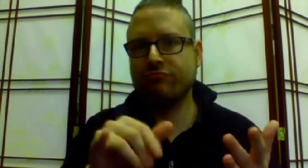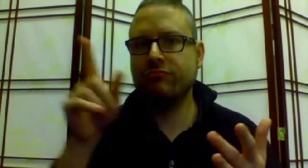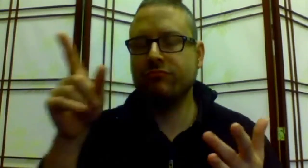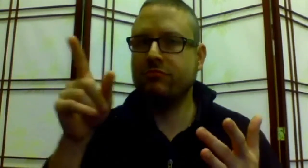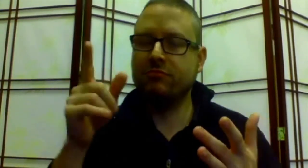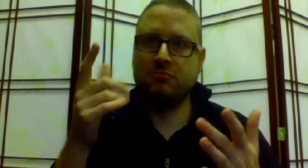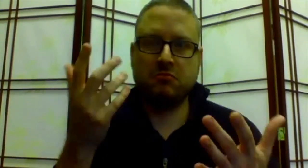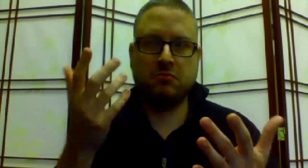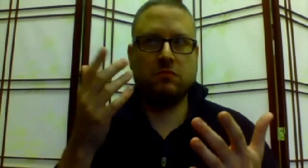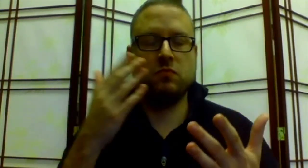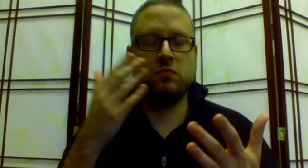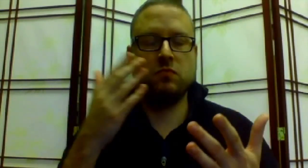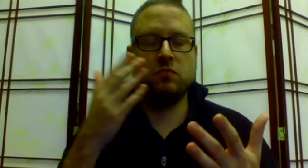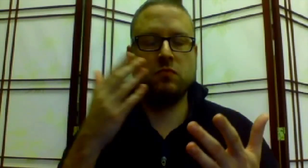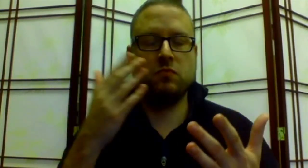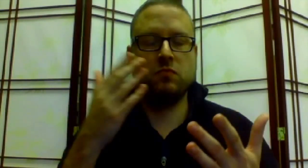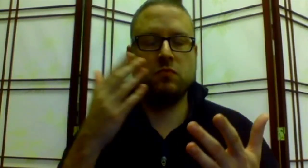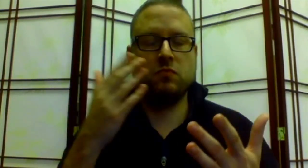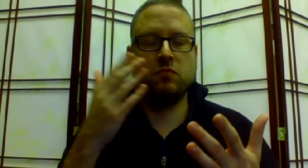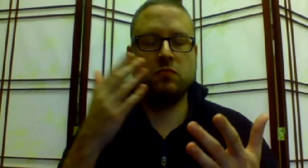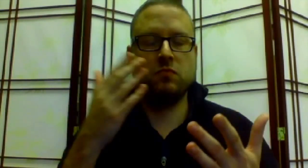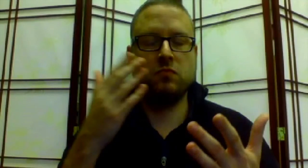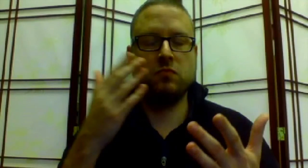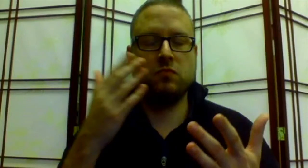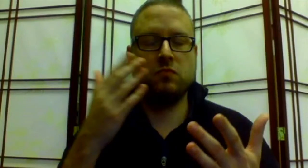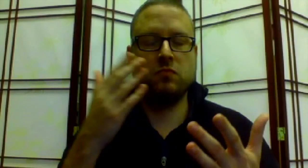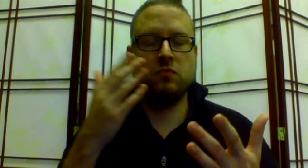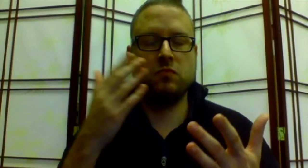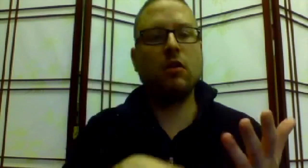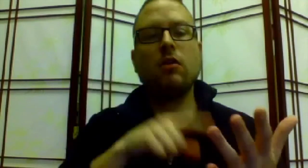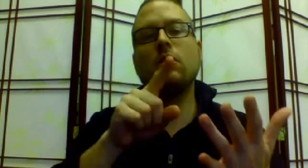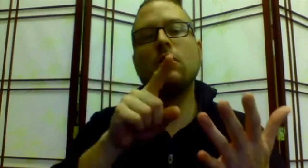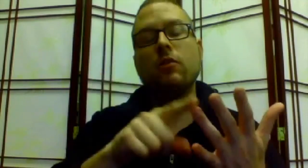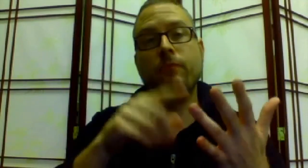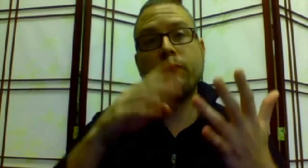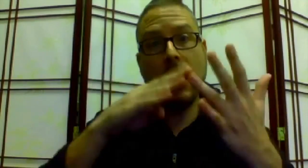[Video Glitch]